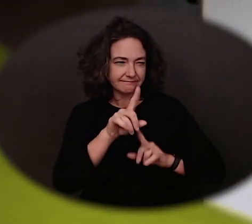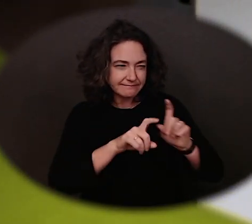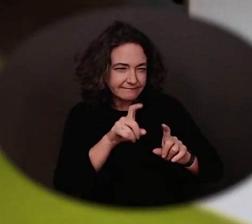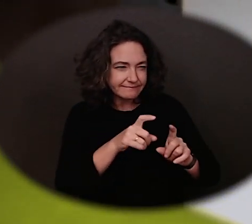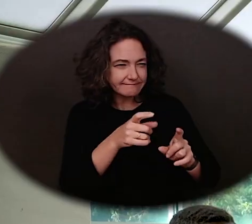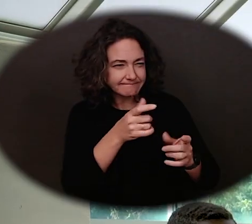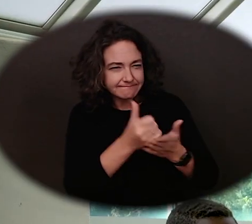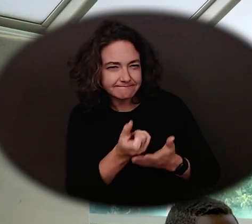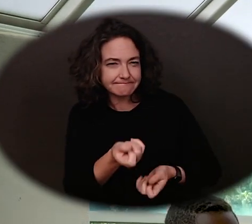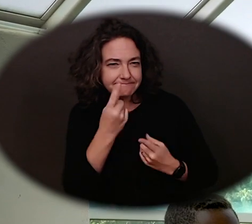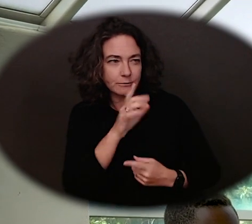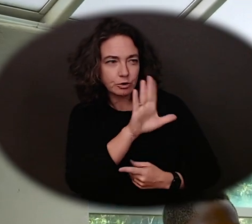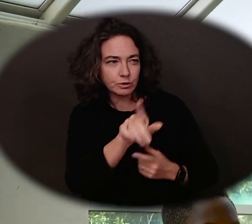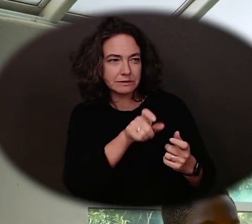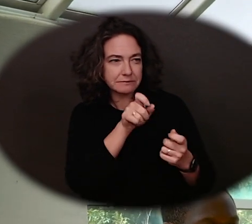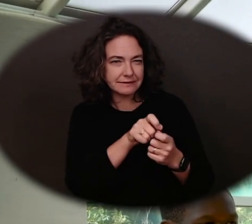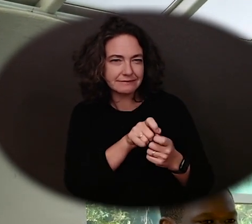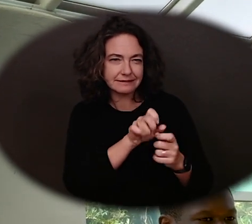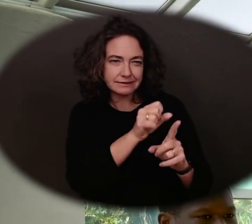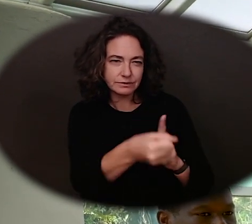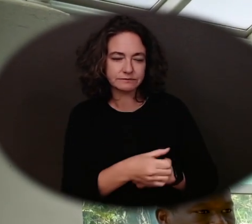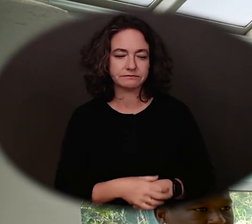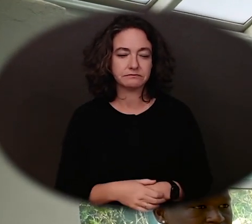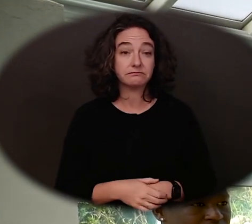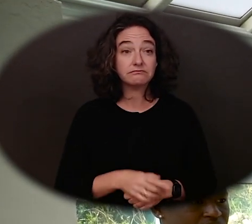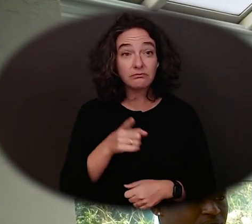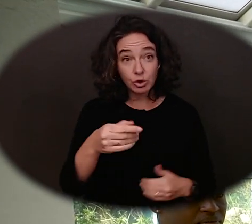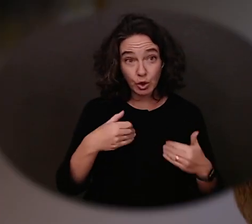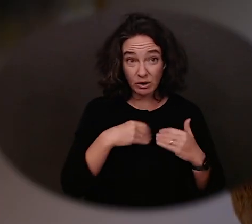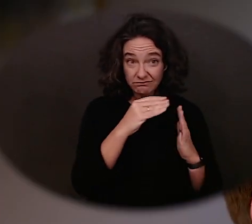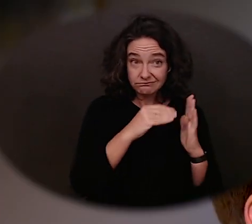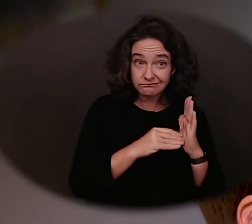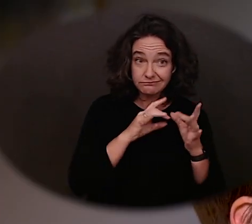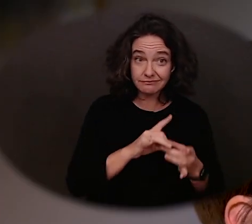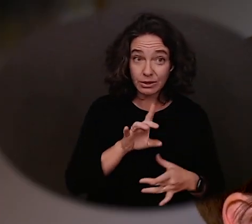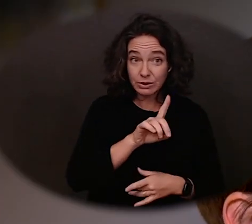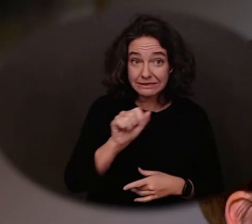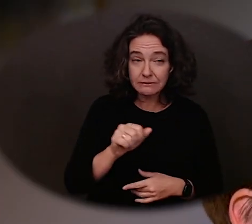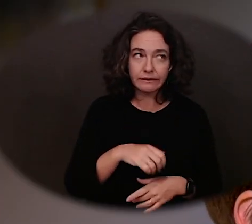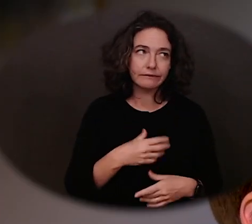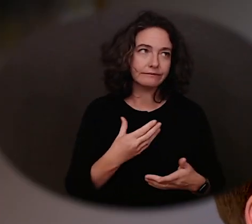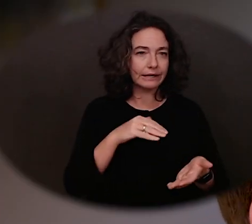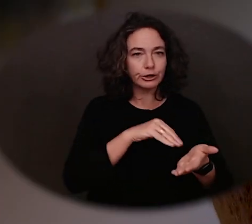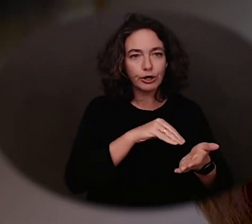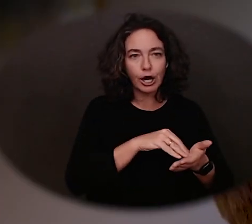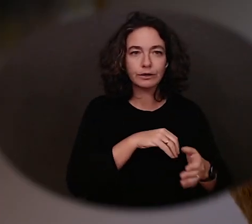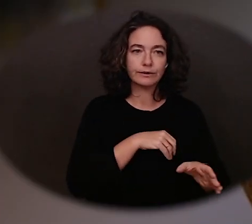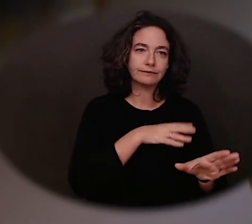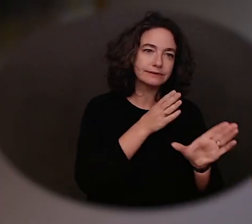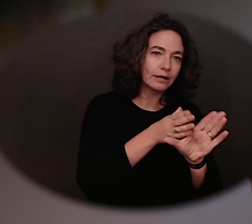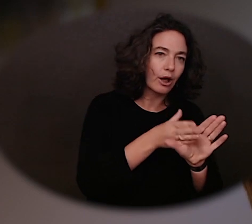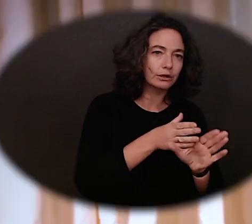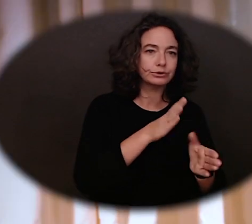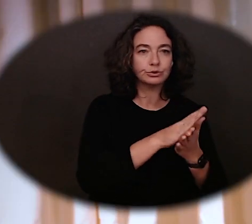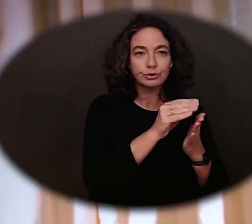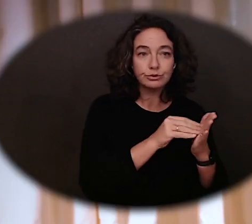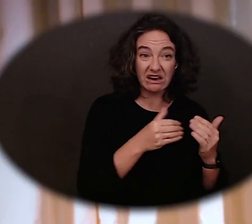It always helps if you bring any records or information about your disability, such as doctor, psychologist, or school records.